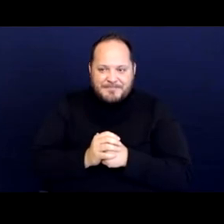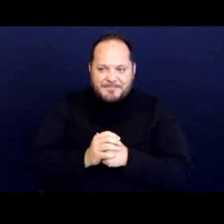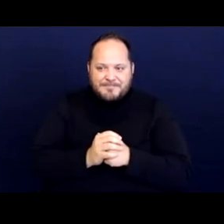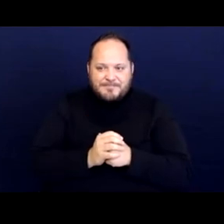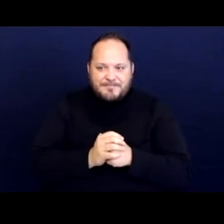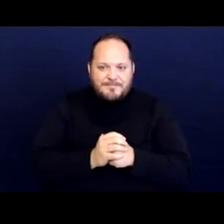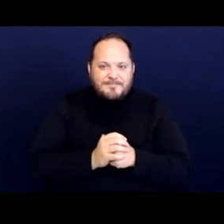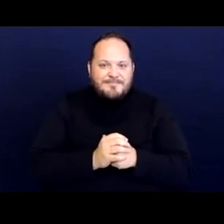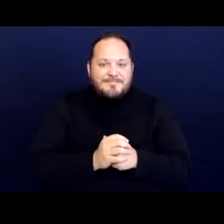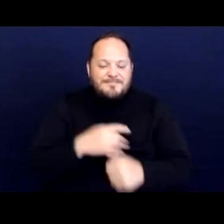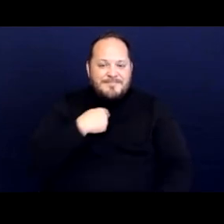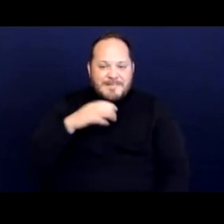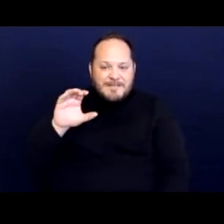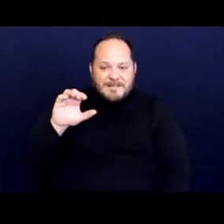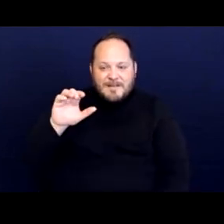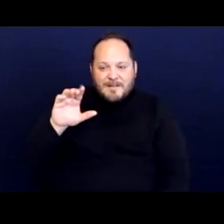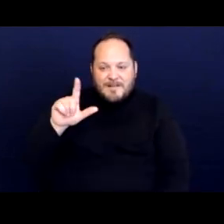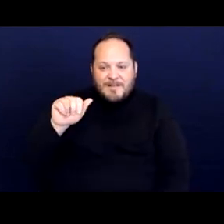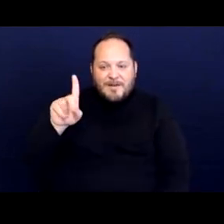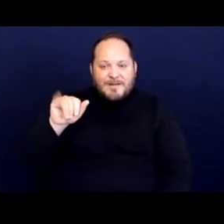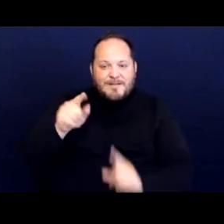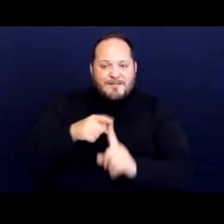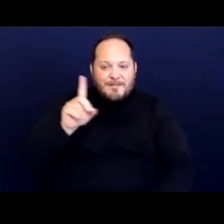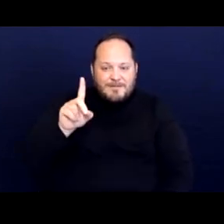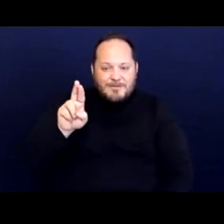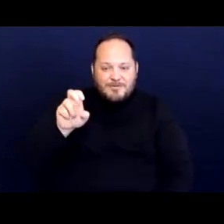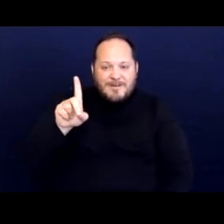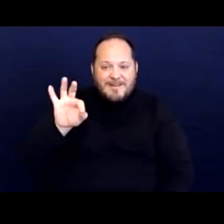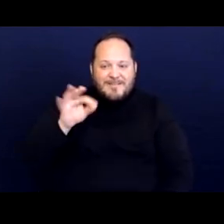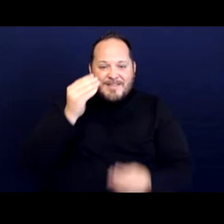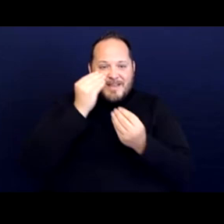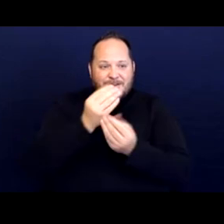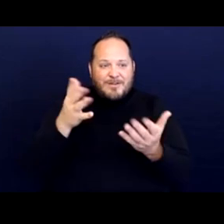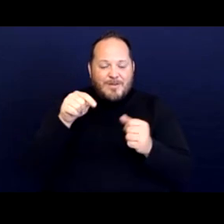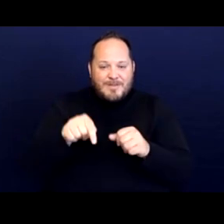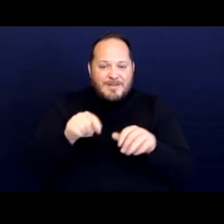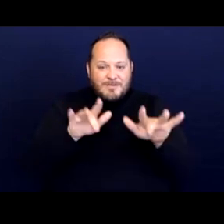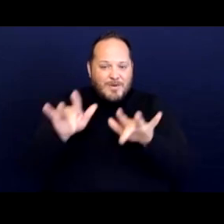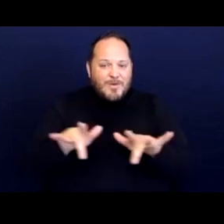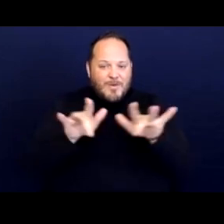[Claudia] This was Claudia with, DREDF just letting people know that the recording will be made available to everyone